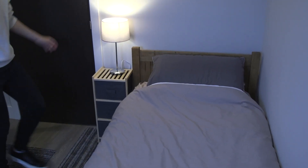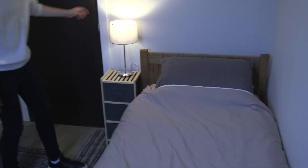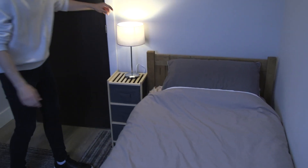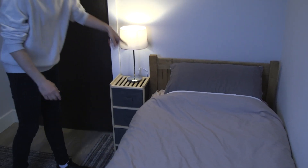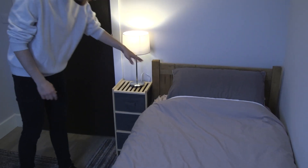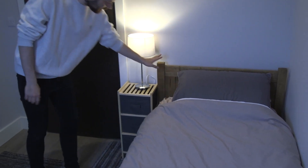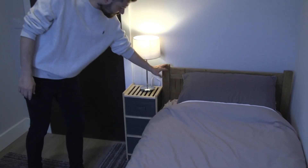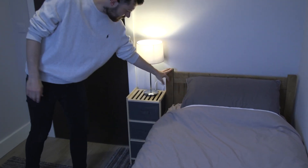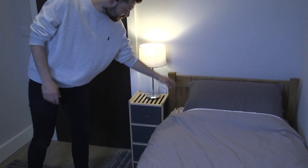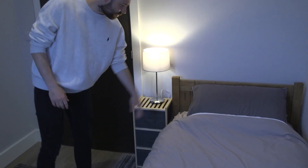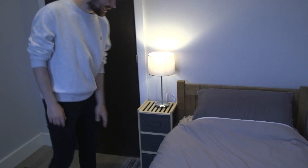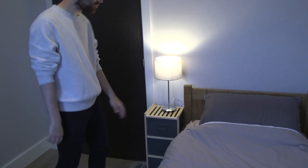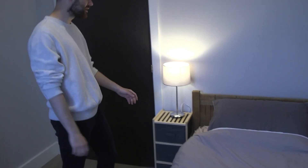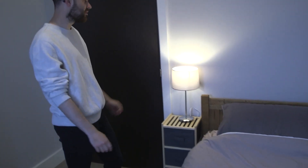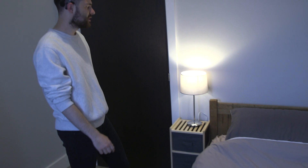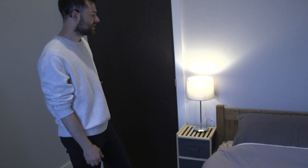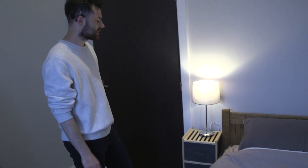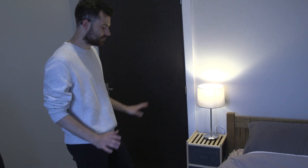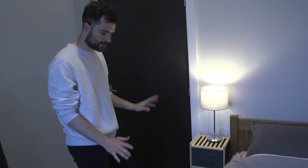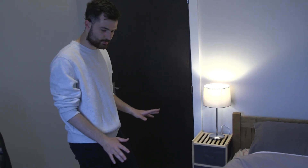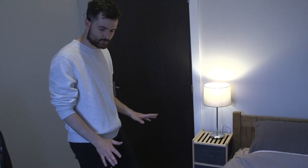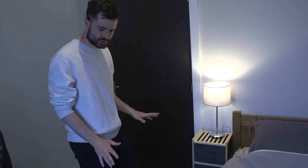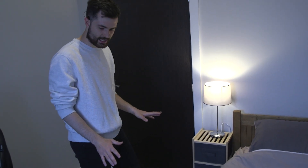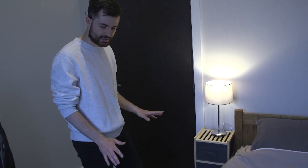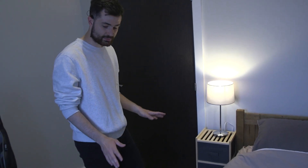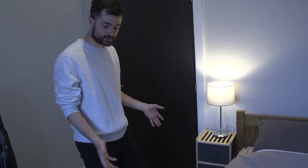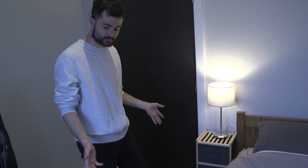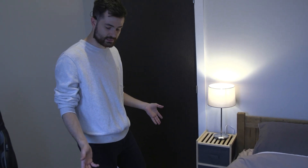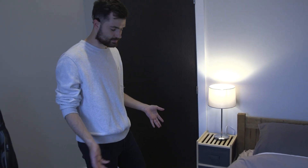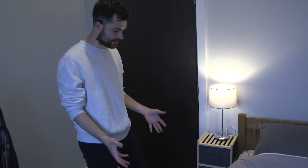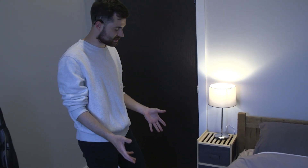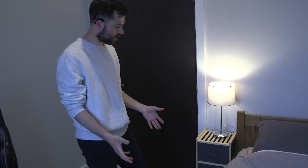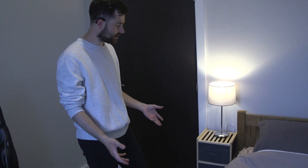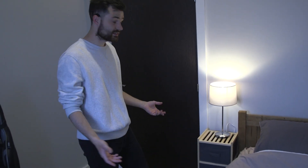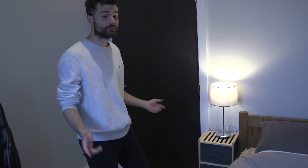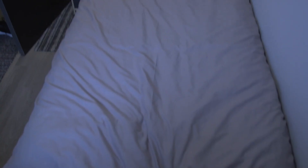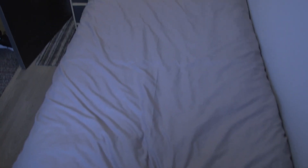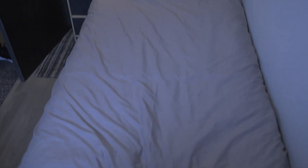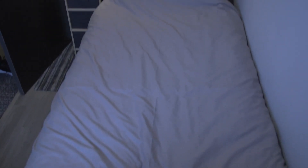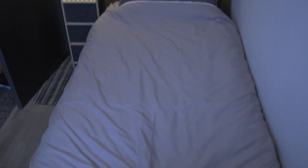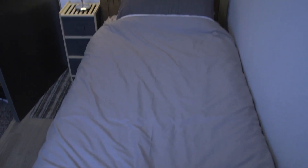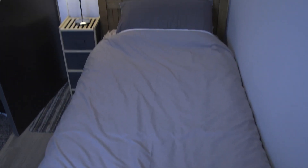And I got this bed frame from Dunelm I can't remember how much is it but it's pretty solid and I highly recommended it